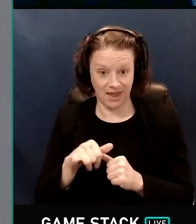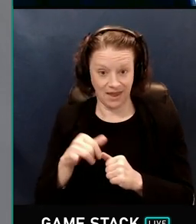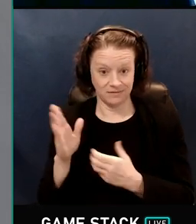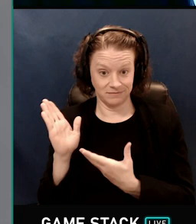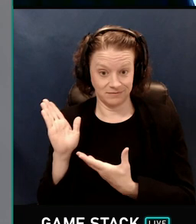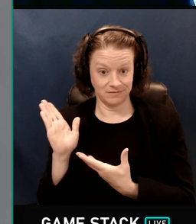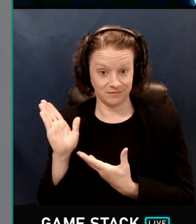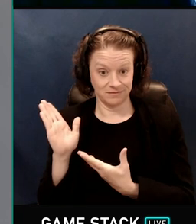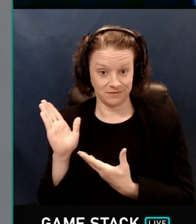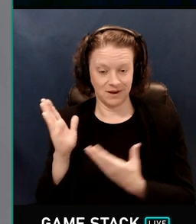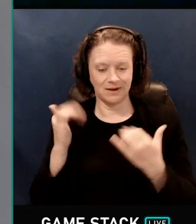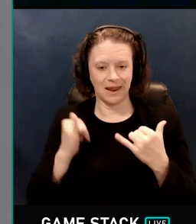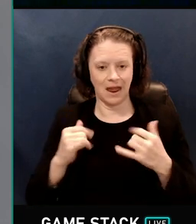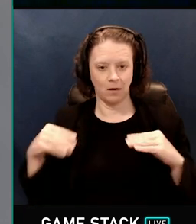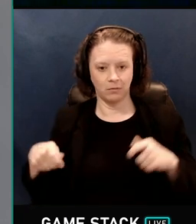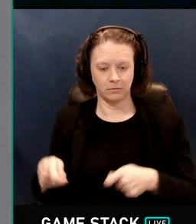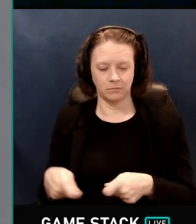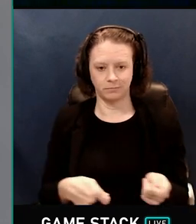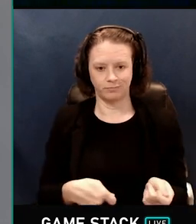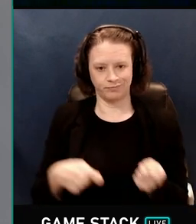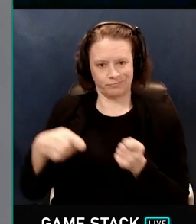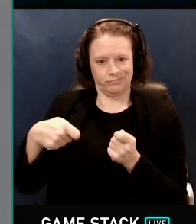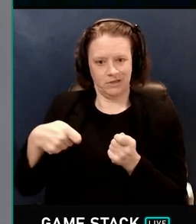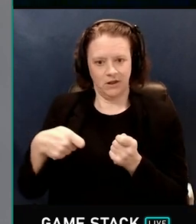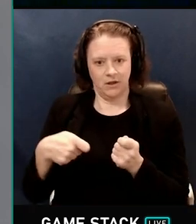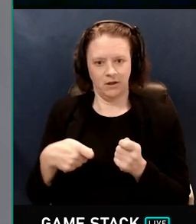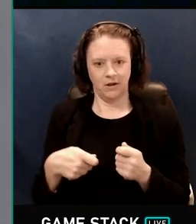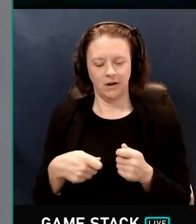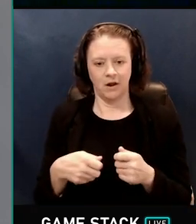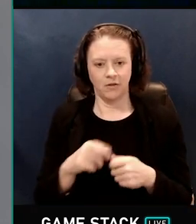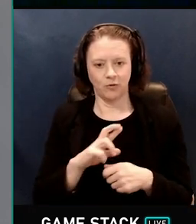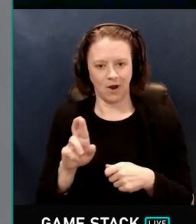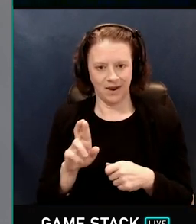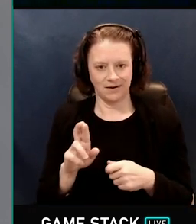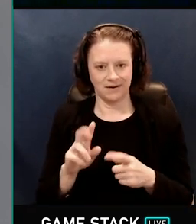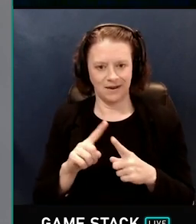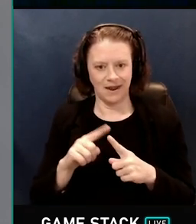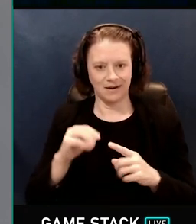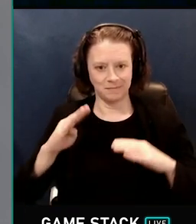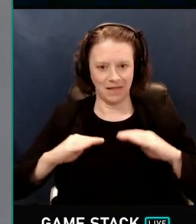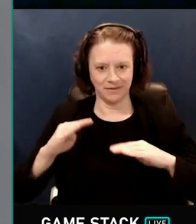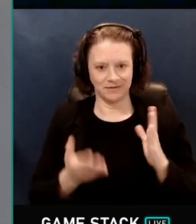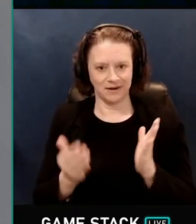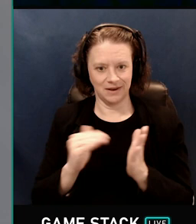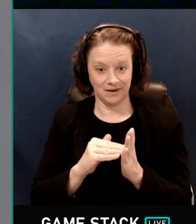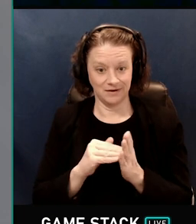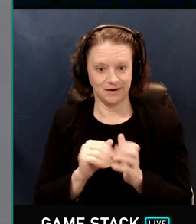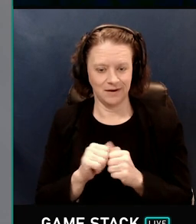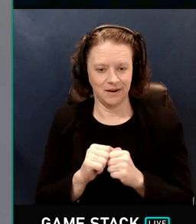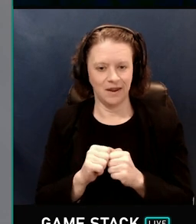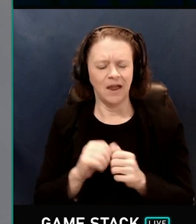Now it's balanced again. So that's a completely valid, but completely useless, example of